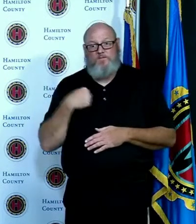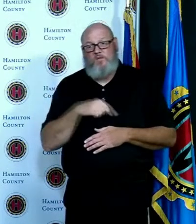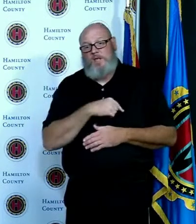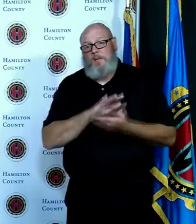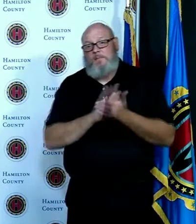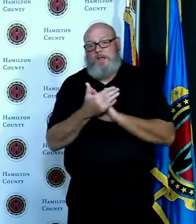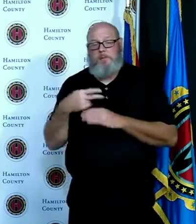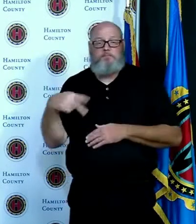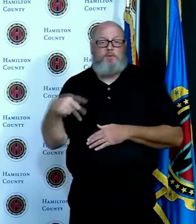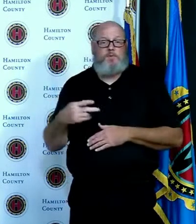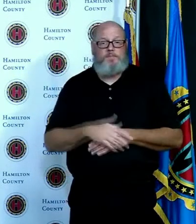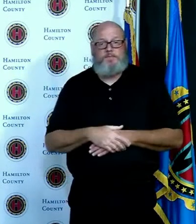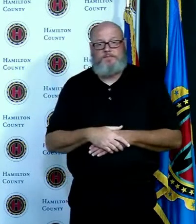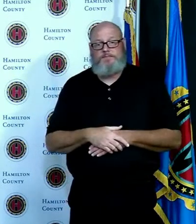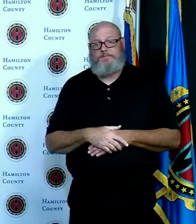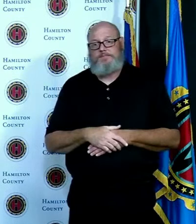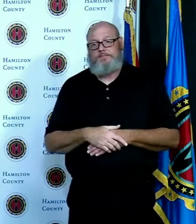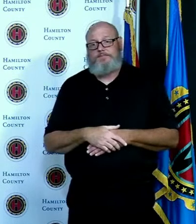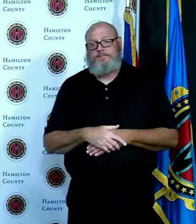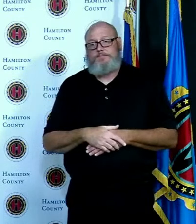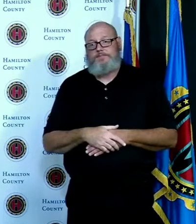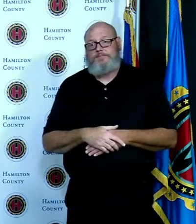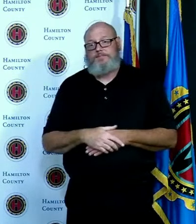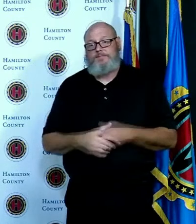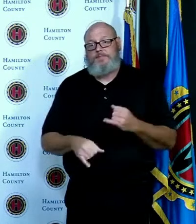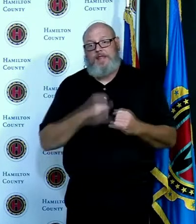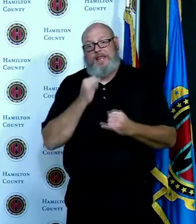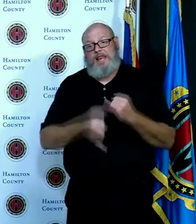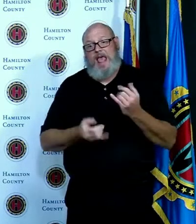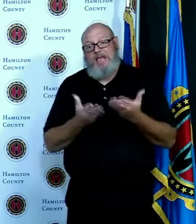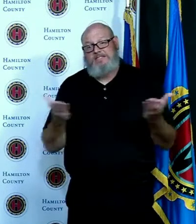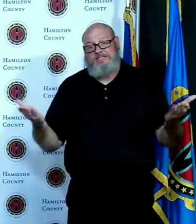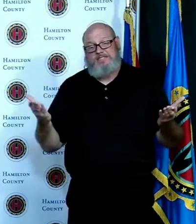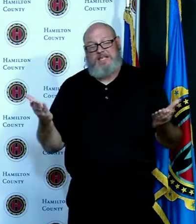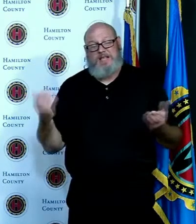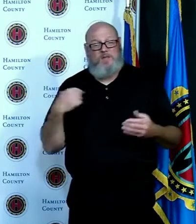well the last thing we want to do is close schools and businesses I mean I joined the Governor in